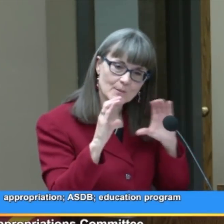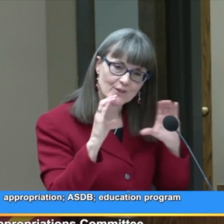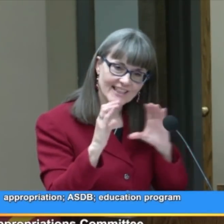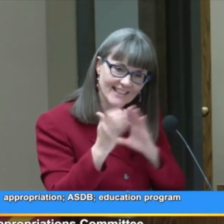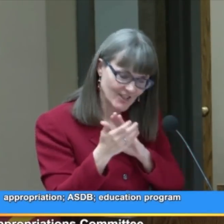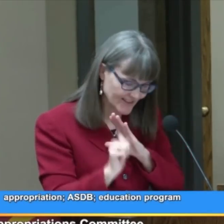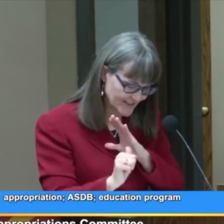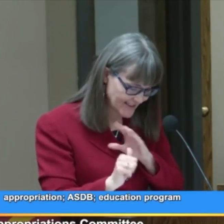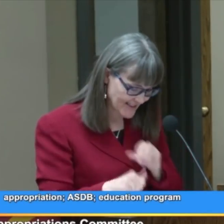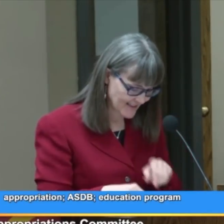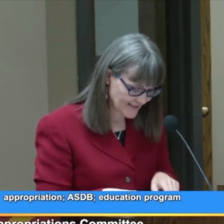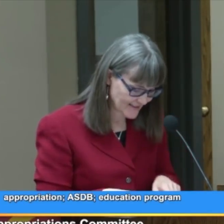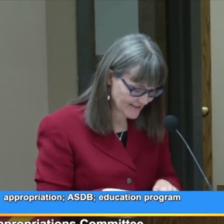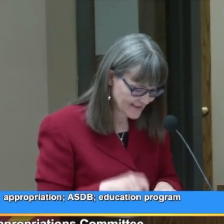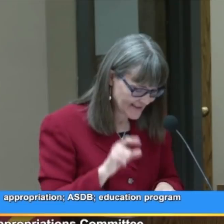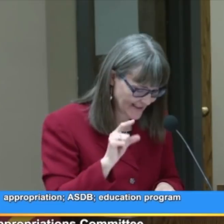Communication skills: